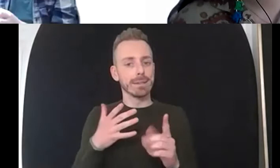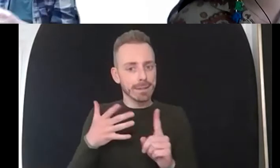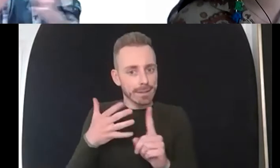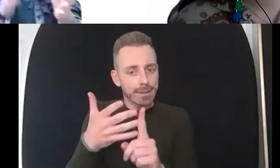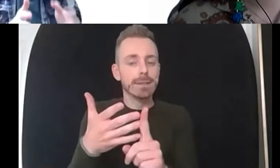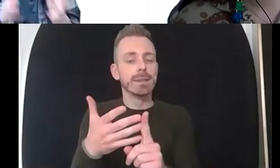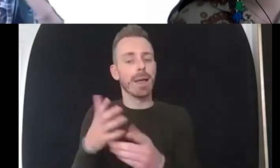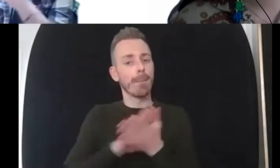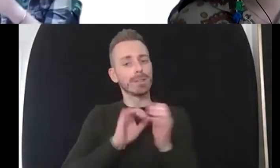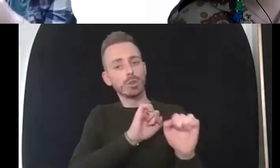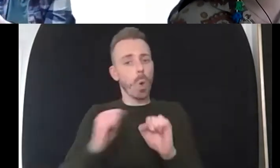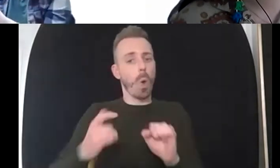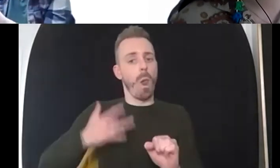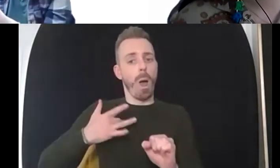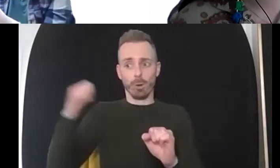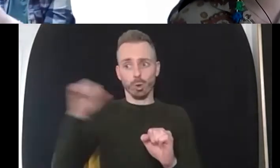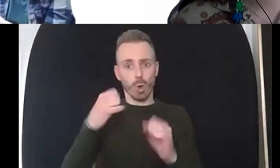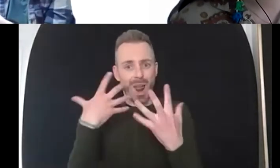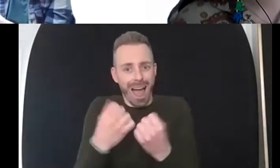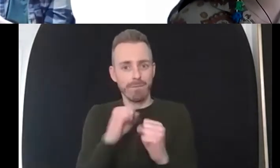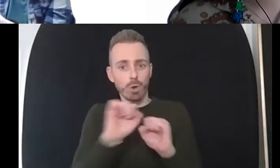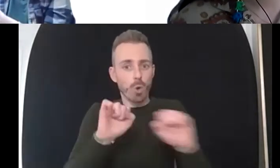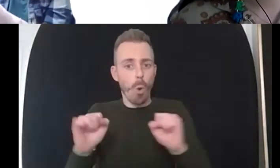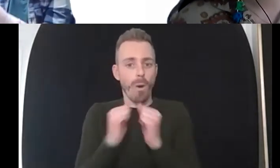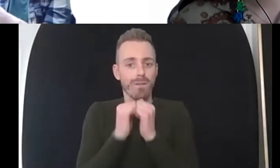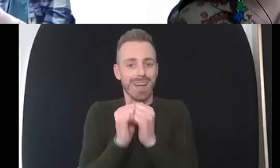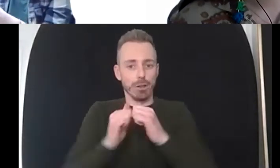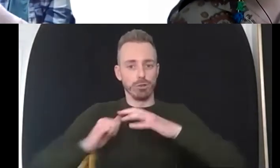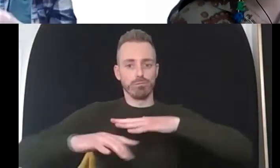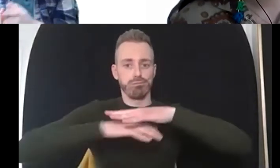how can we work together to help you to get to that where you aspire to be and then we can